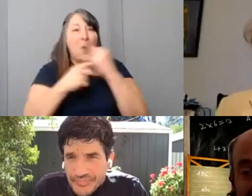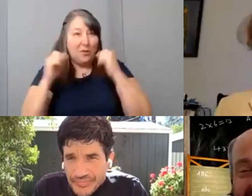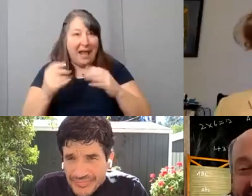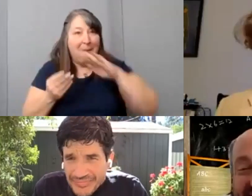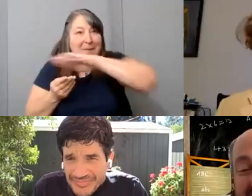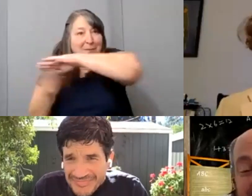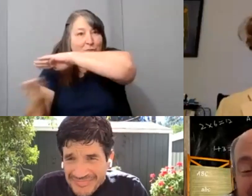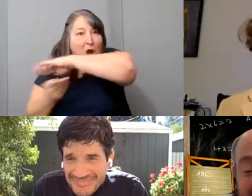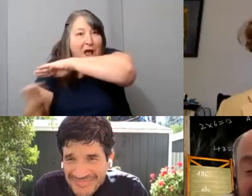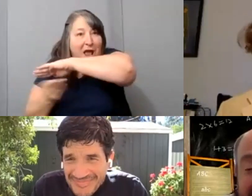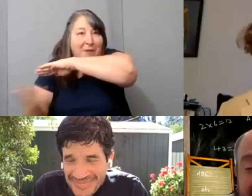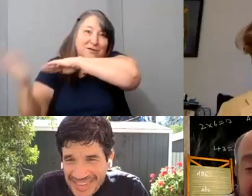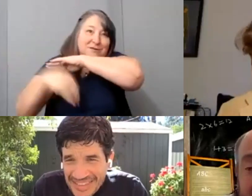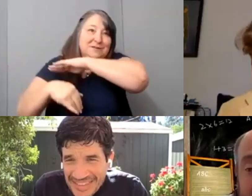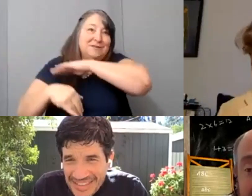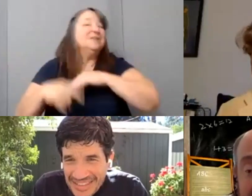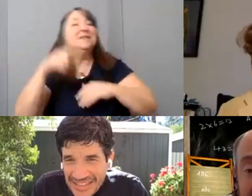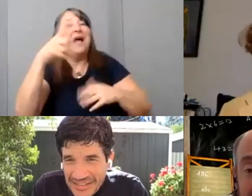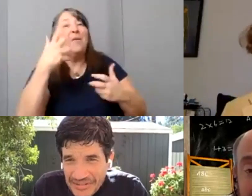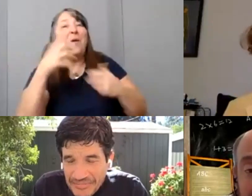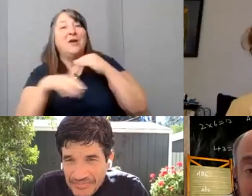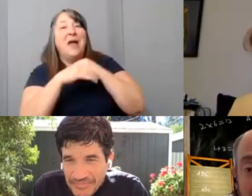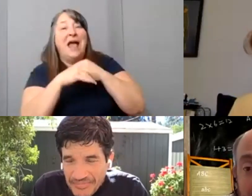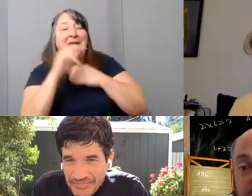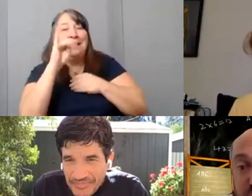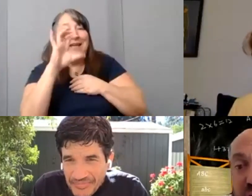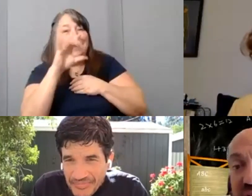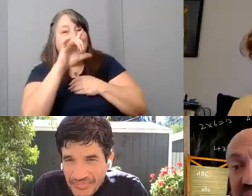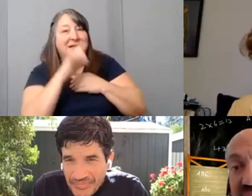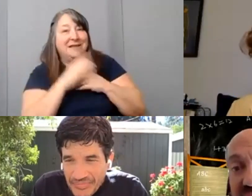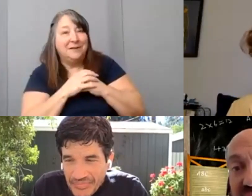[Danny] I was gonna add Nic too that um you know for those that